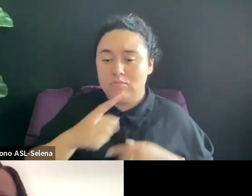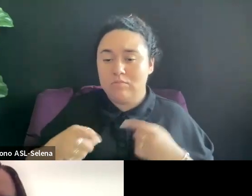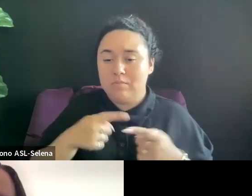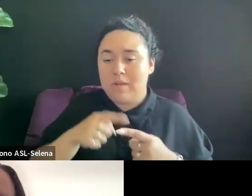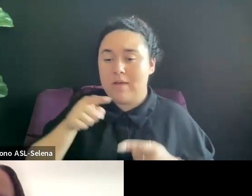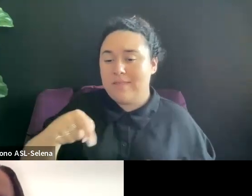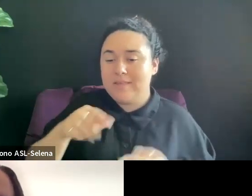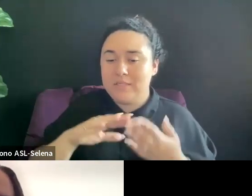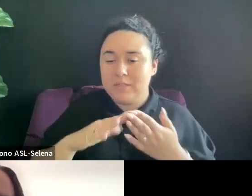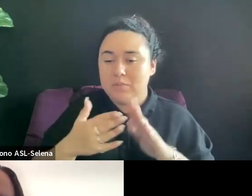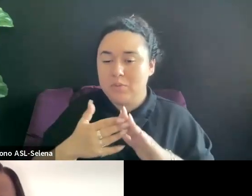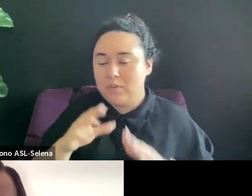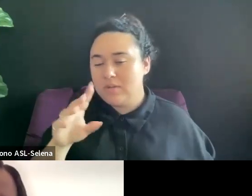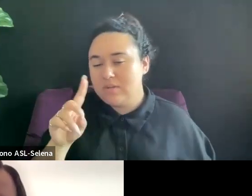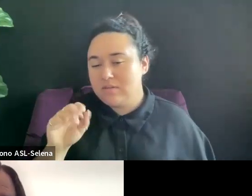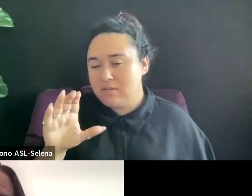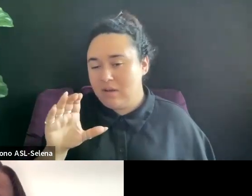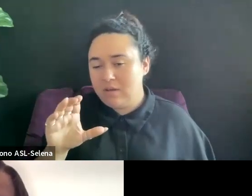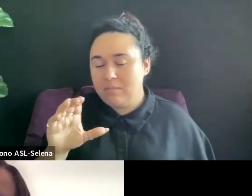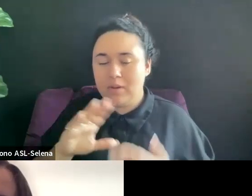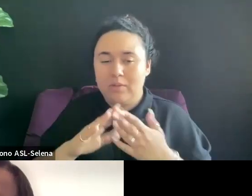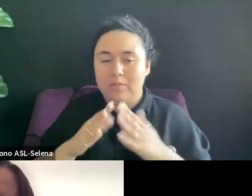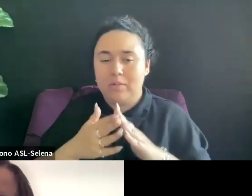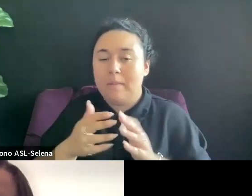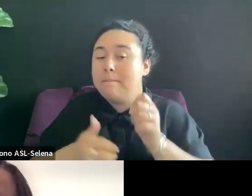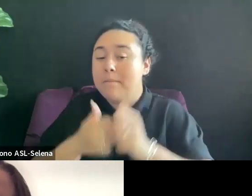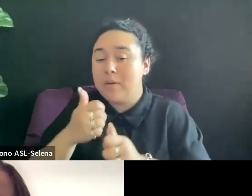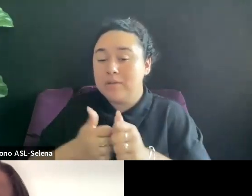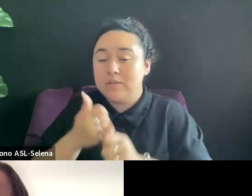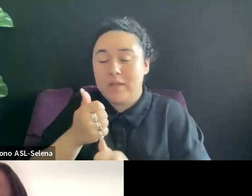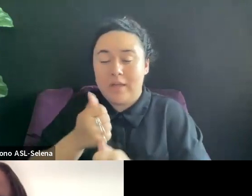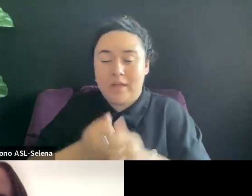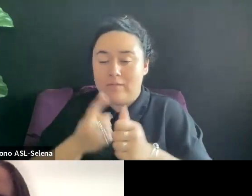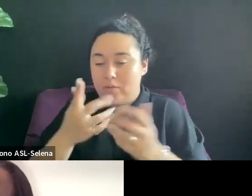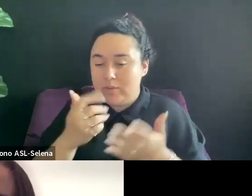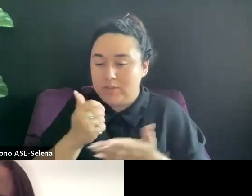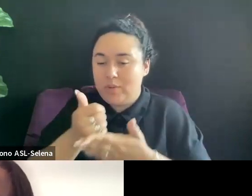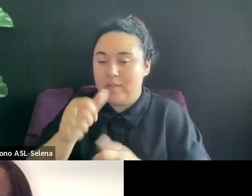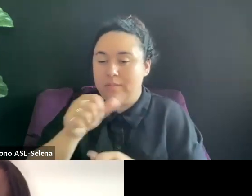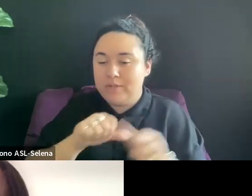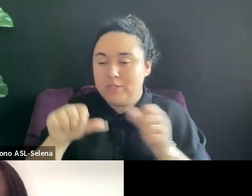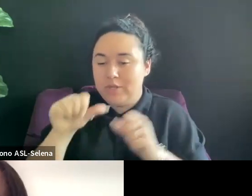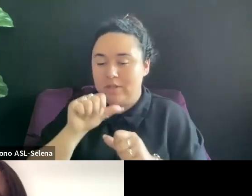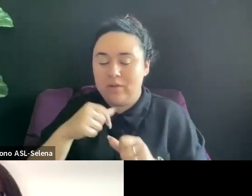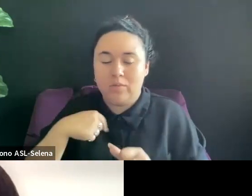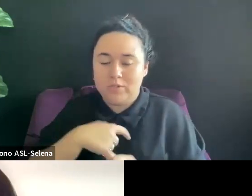THE MOST PART EVERYONE WANTS TO HELP EACH OTHER AND WE SHOULD ALL KEEP IT THAT WAY.